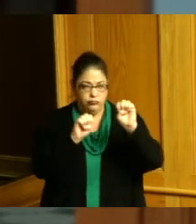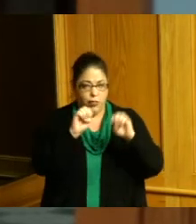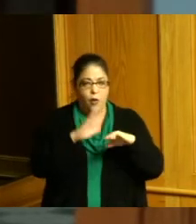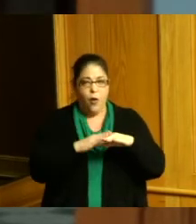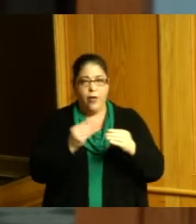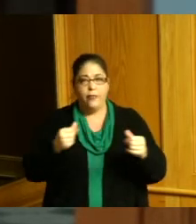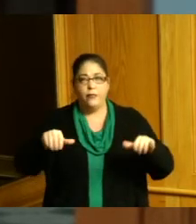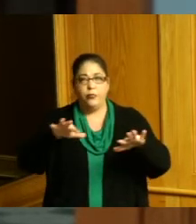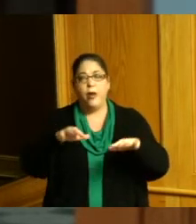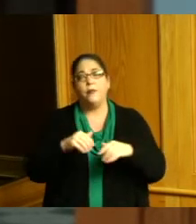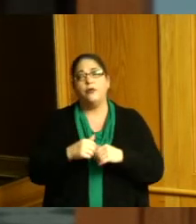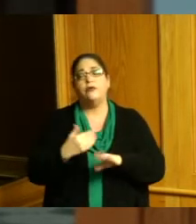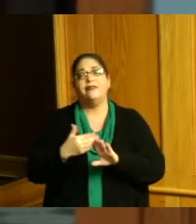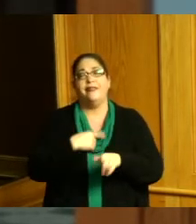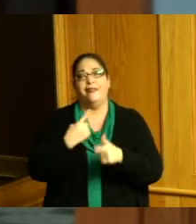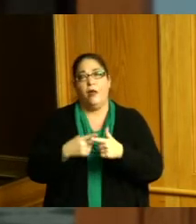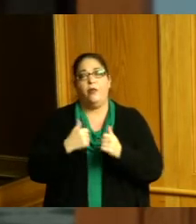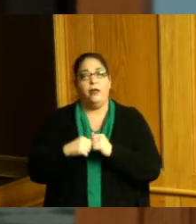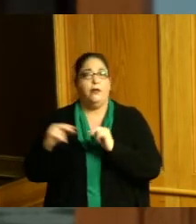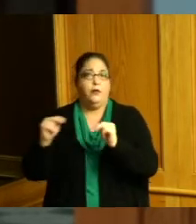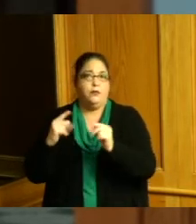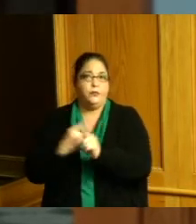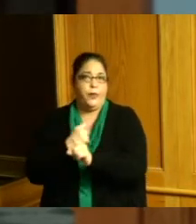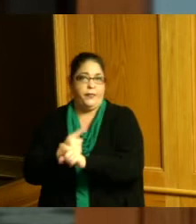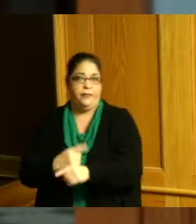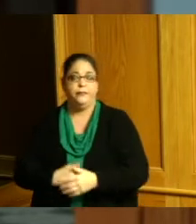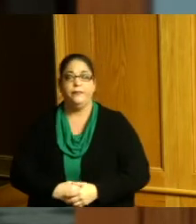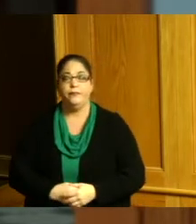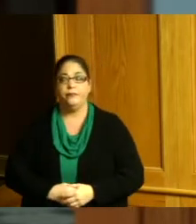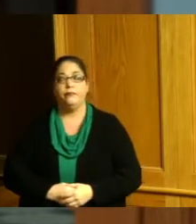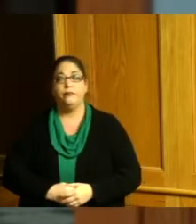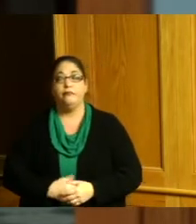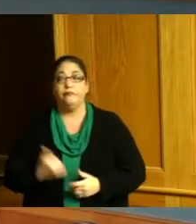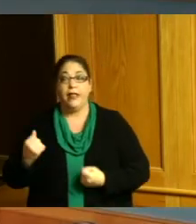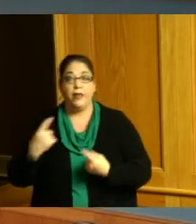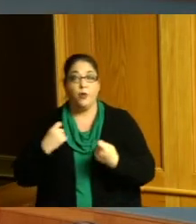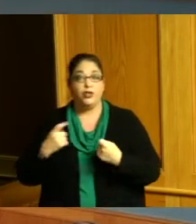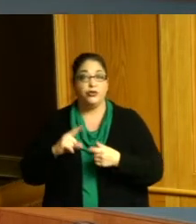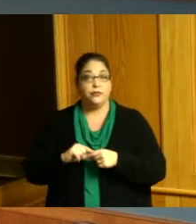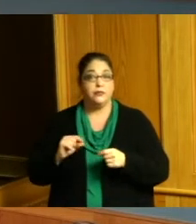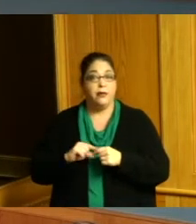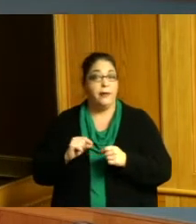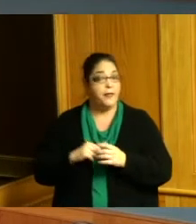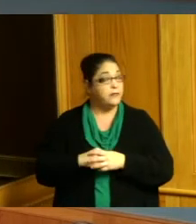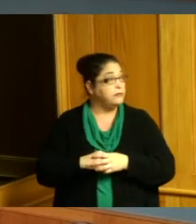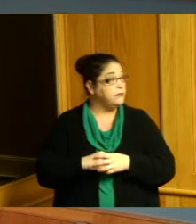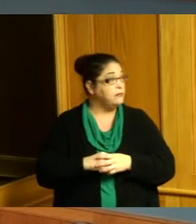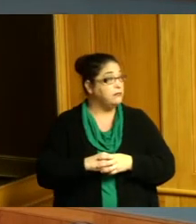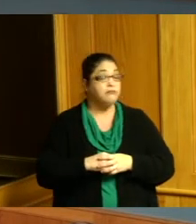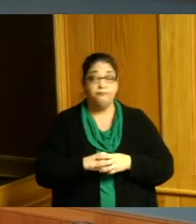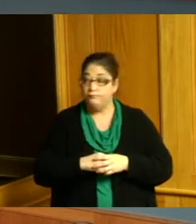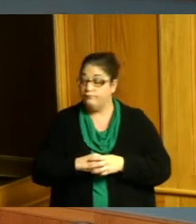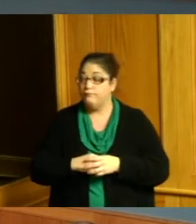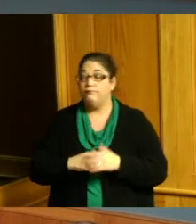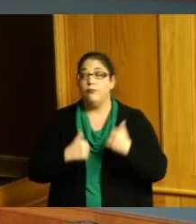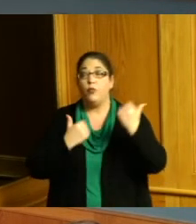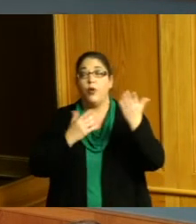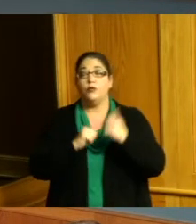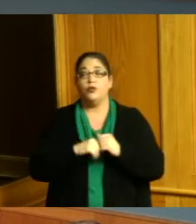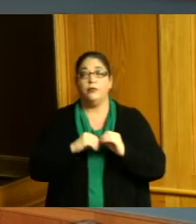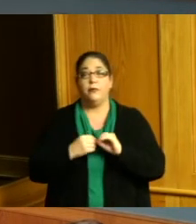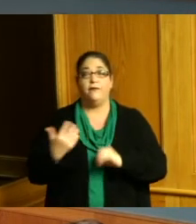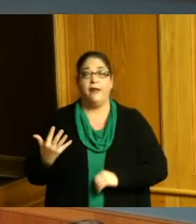negotiations thank you any questions or comments make a motion to adopt item number five second